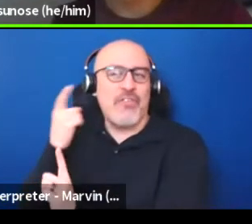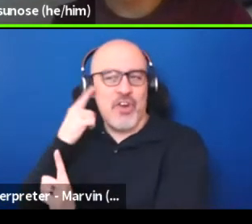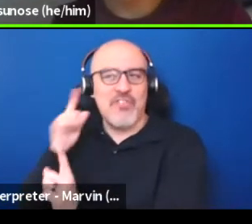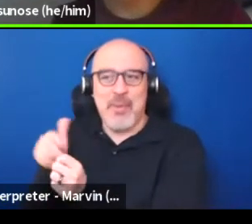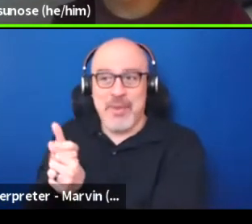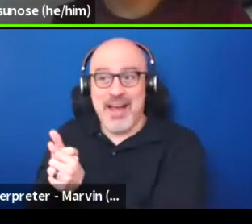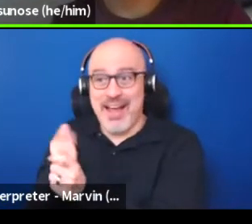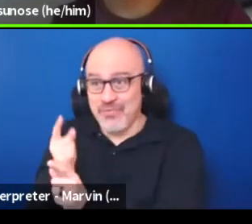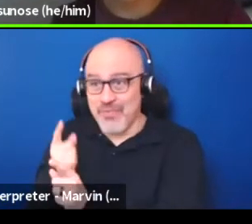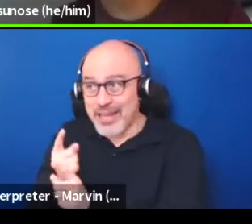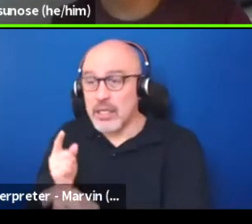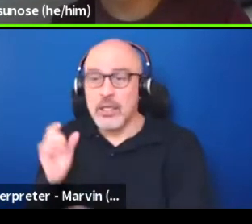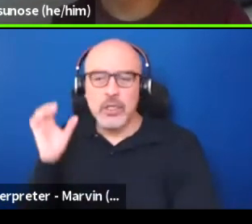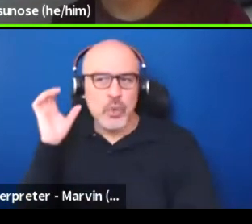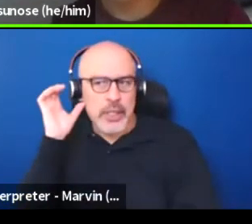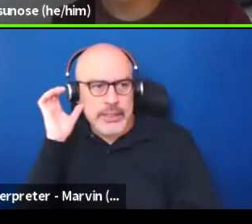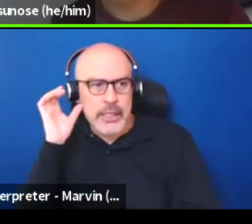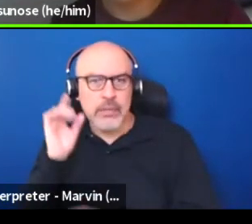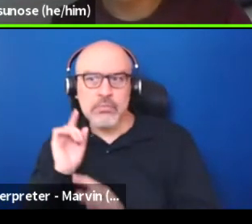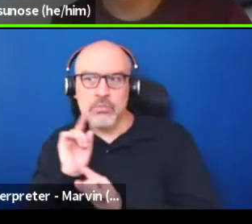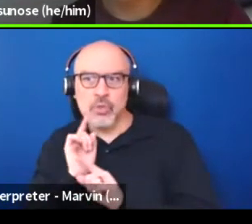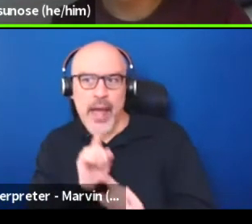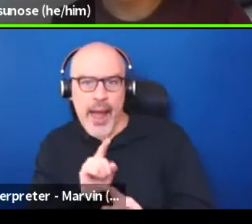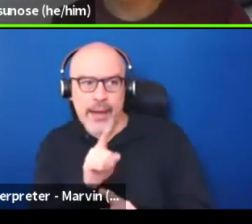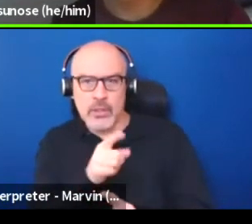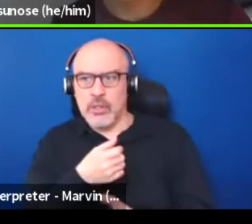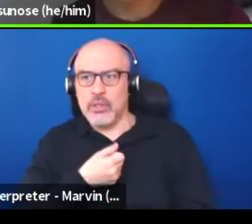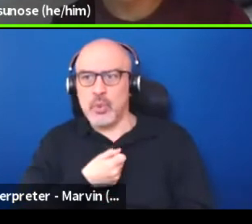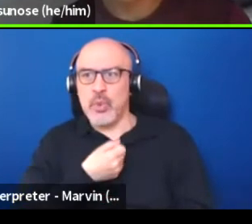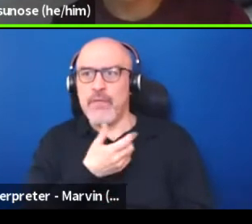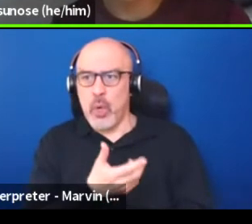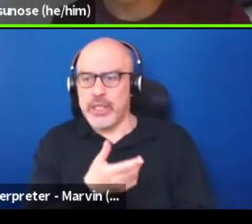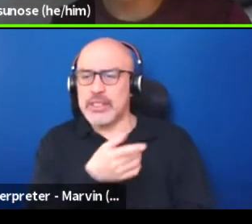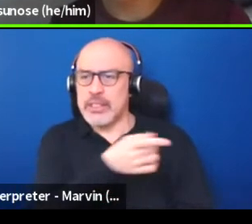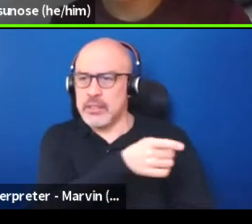to listen and to react to the voices in our state.